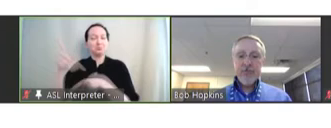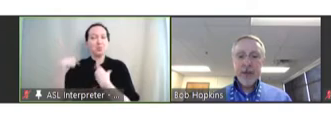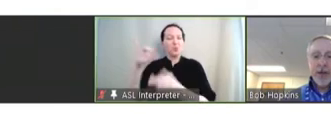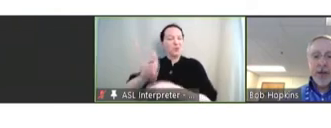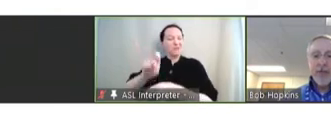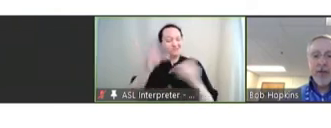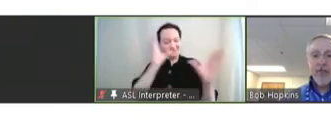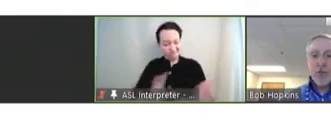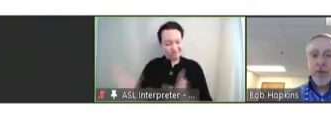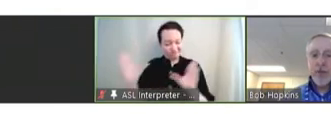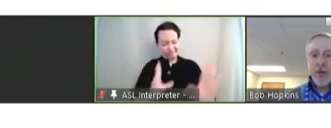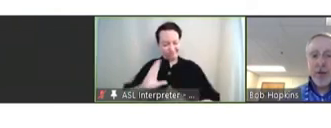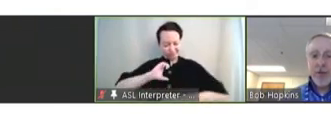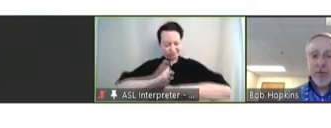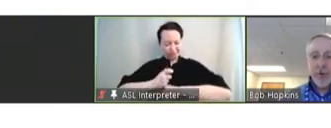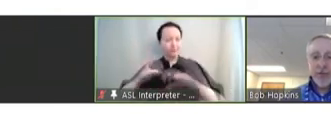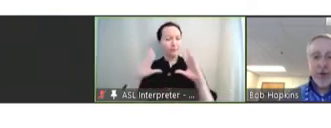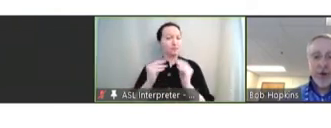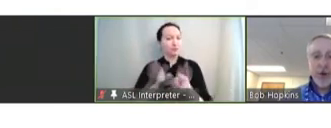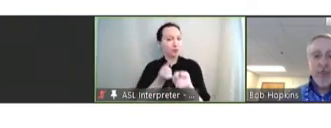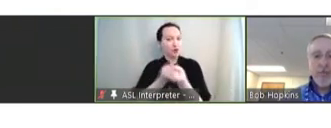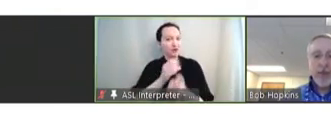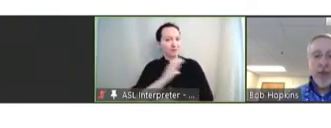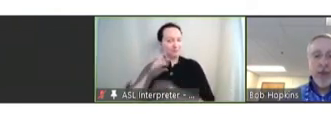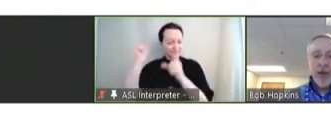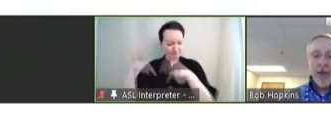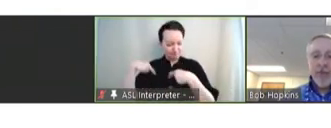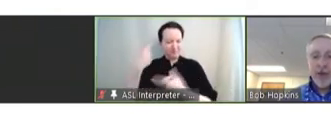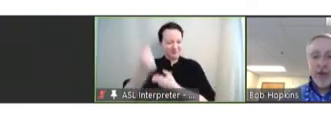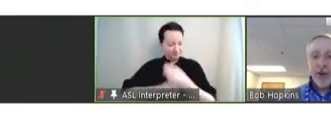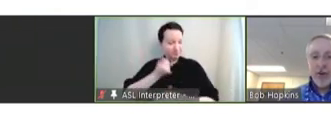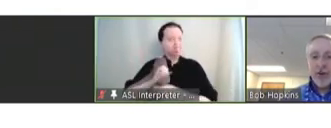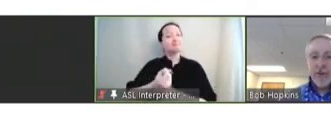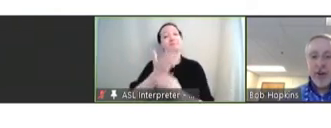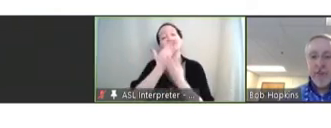meeting and supporting the committee throughout the year. And thank you, Dr. Levine, for your